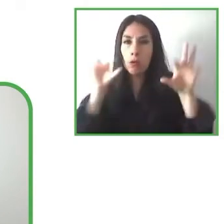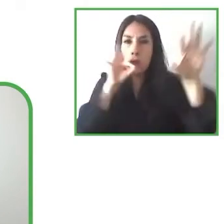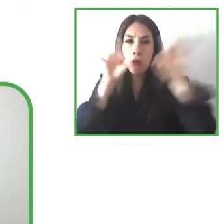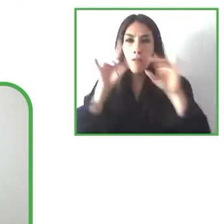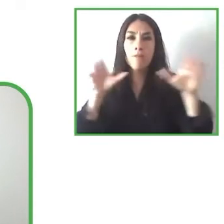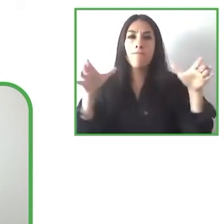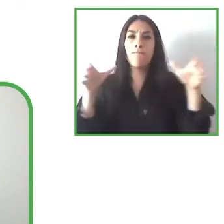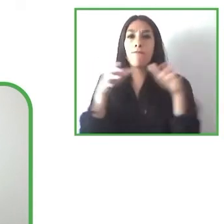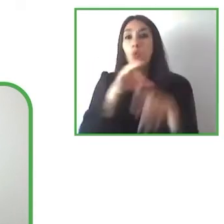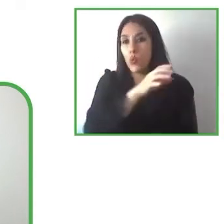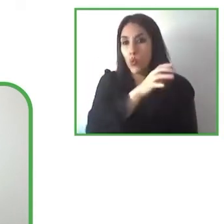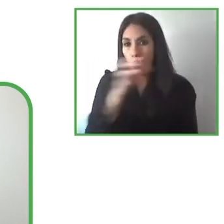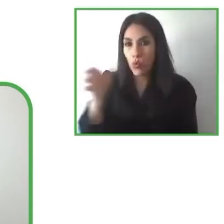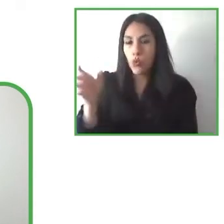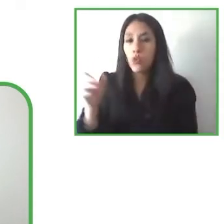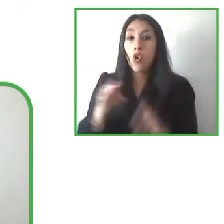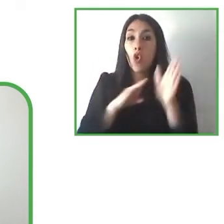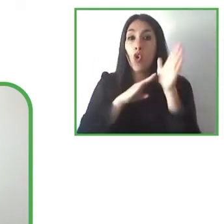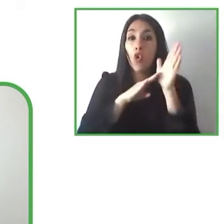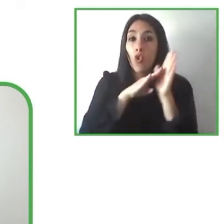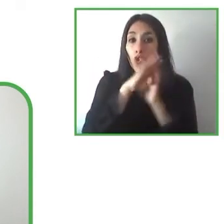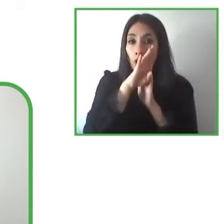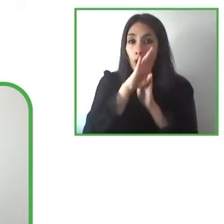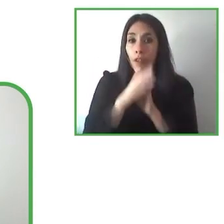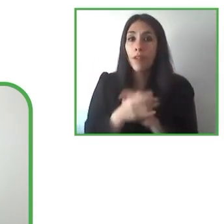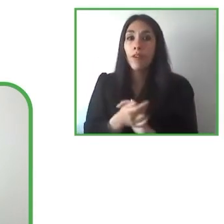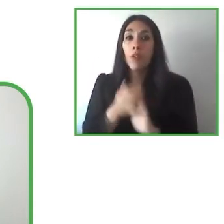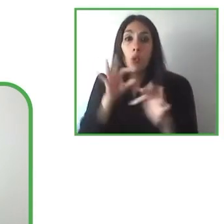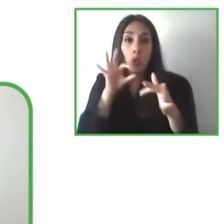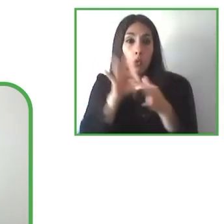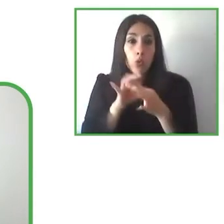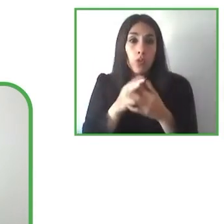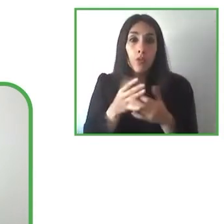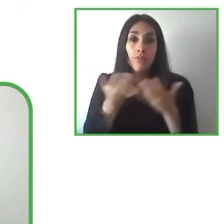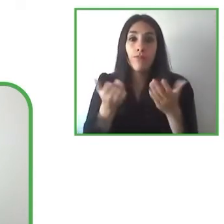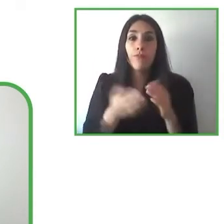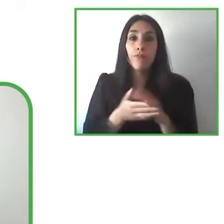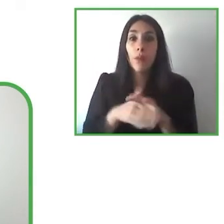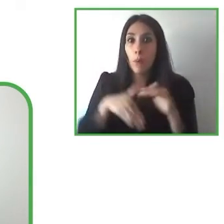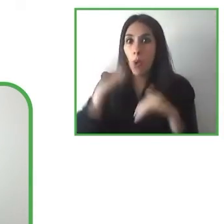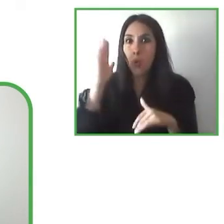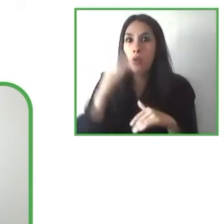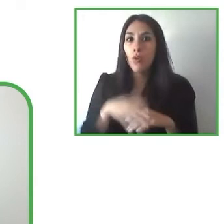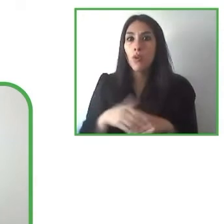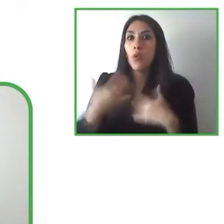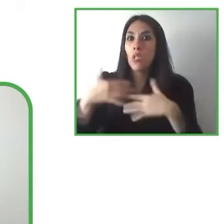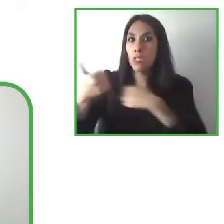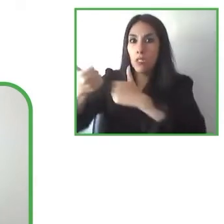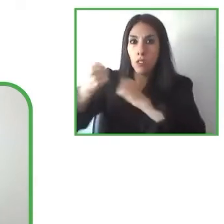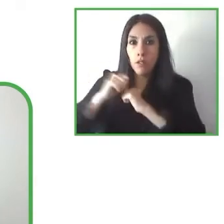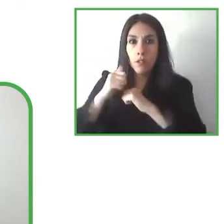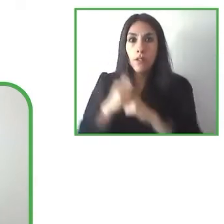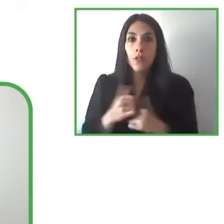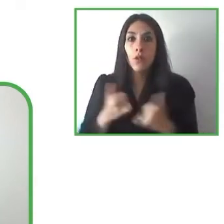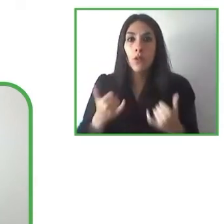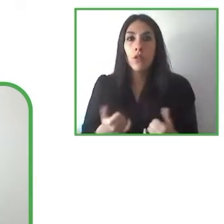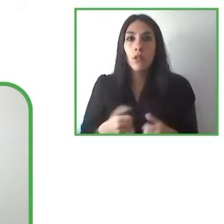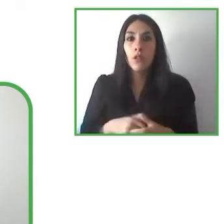to say so this is something that we hope that also with the time the healthcare systems will also evolve more and also our solutions will become cheaper at